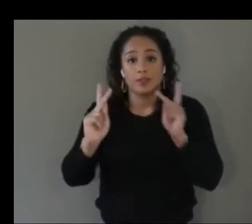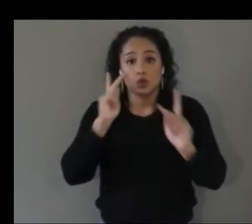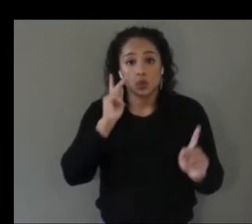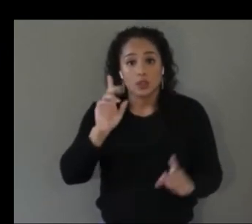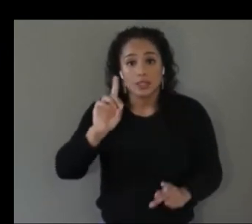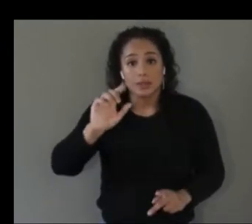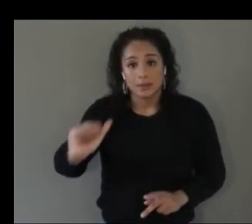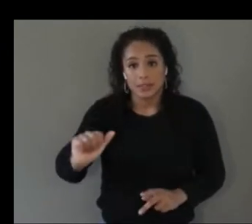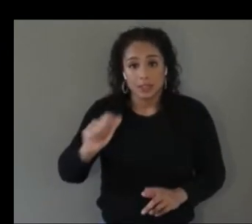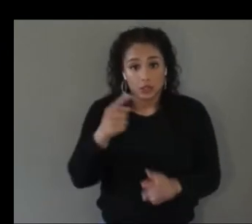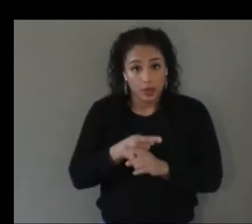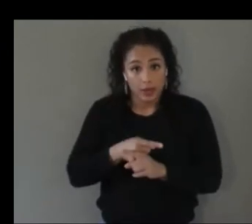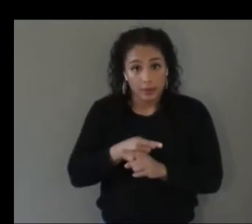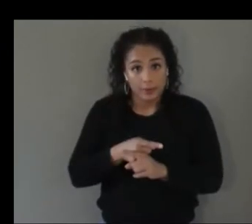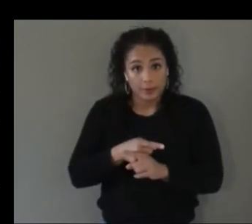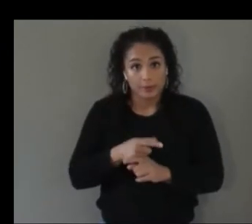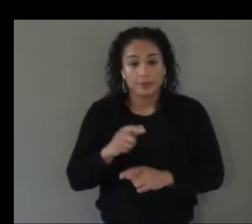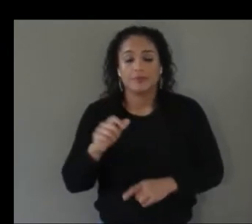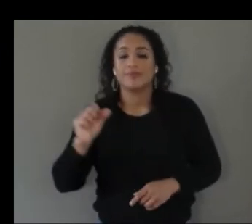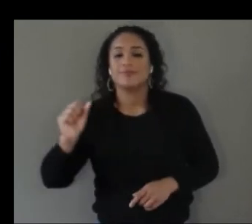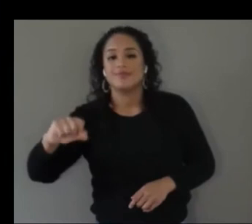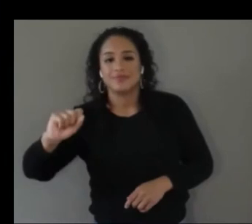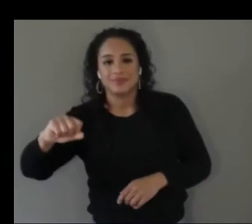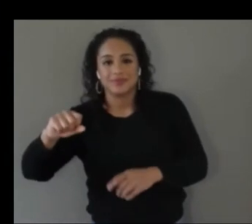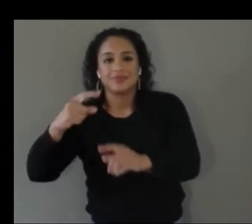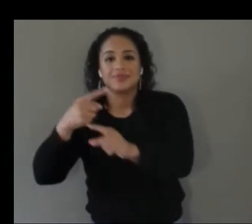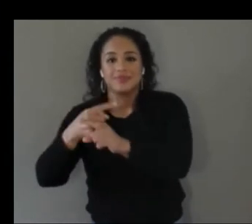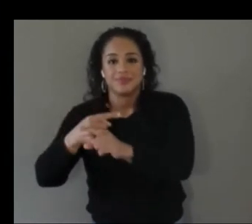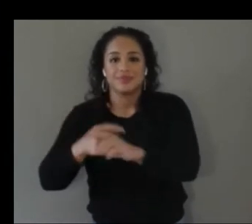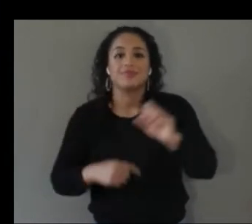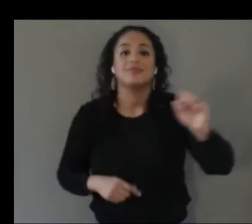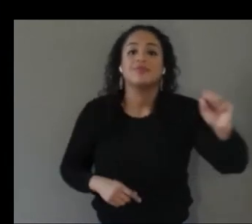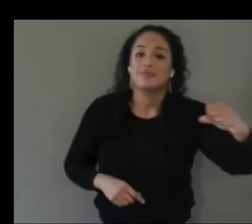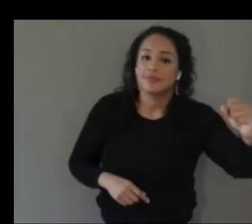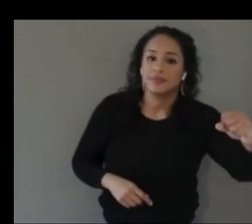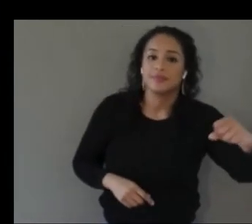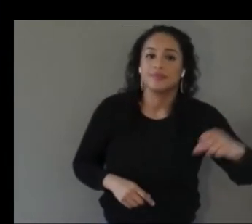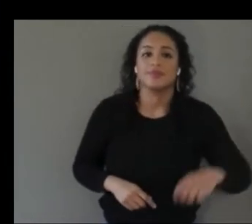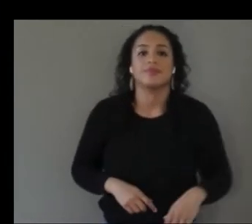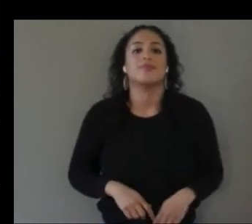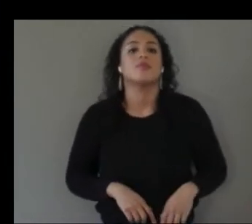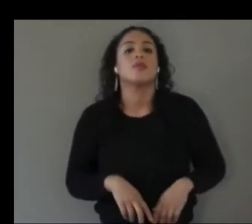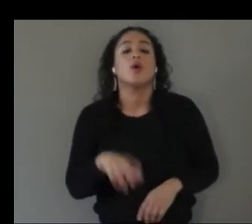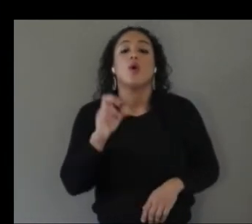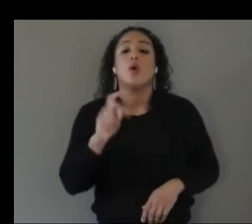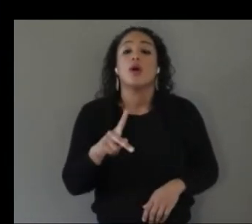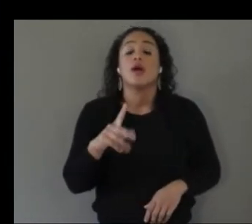yes that's correct yes okay martez how how about your projects